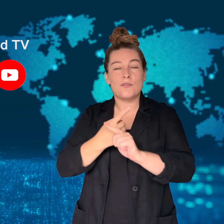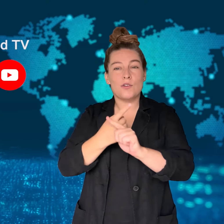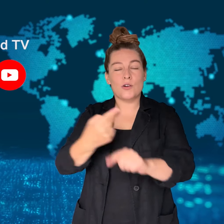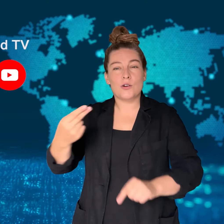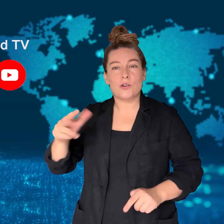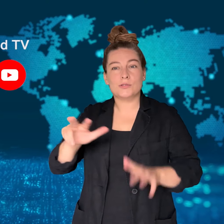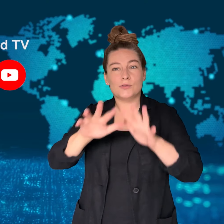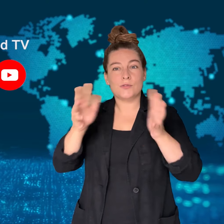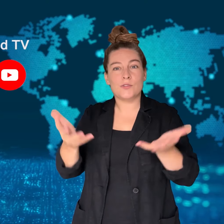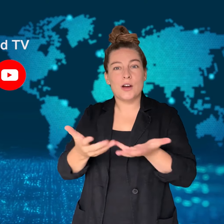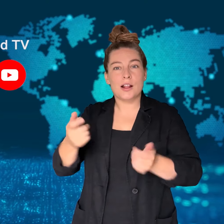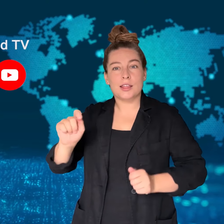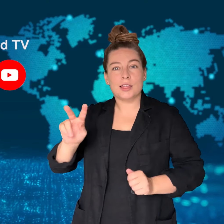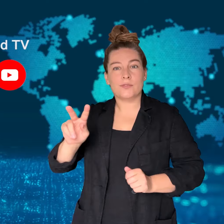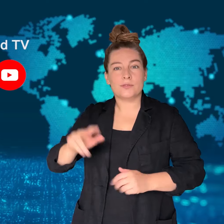get new video updates!